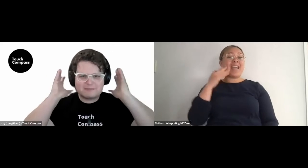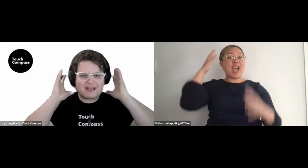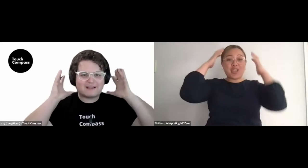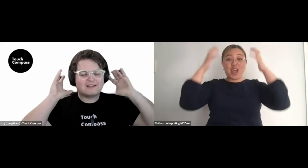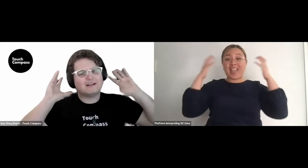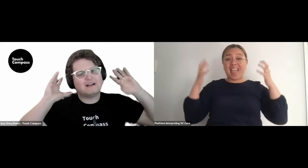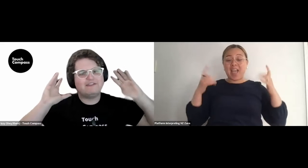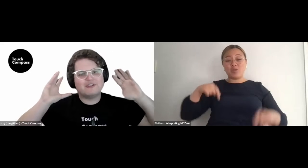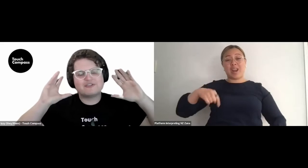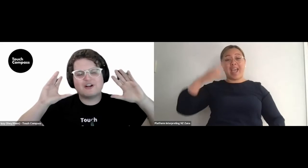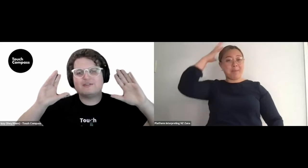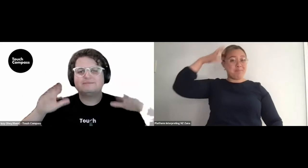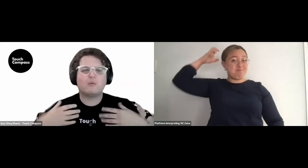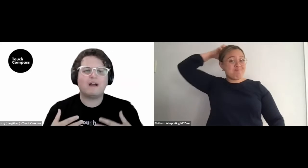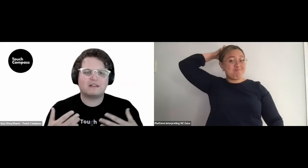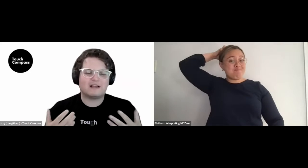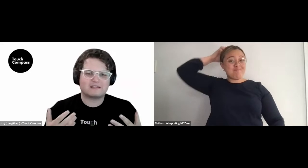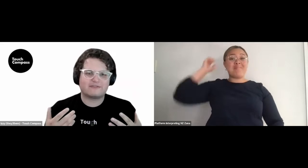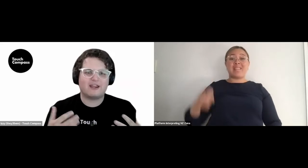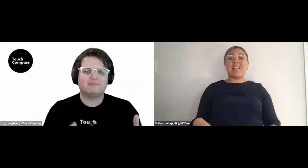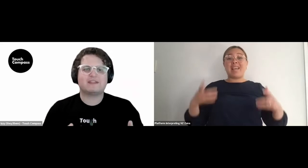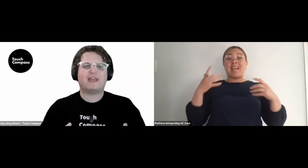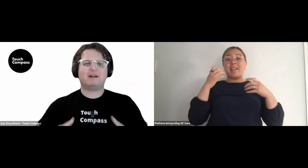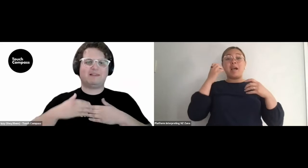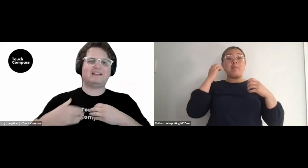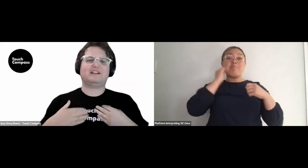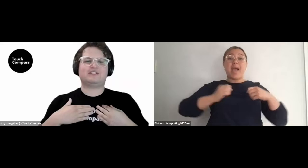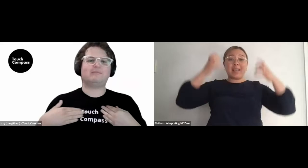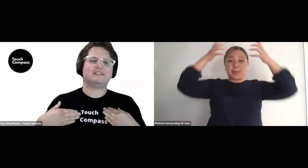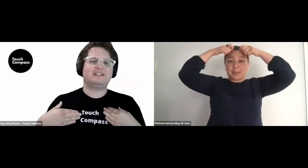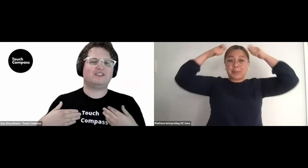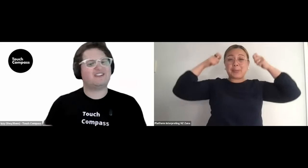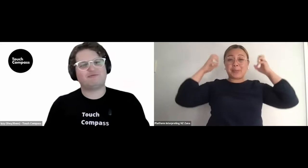big black headphones on, white glasses frames and my black Touch Compass t-shirt because,